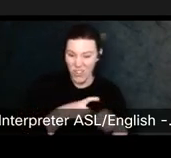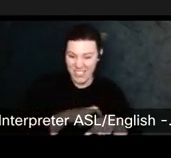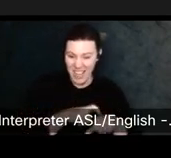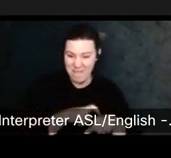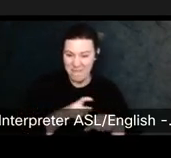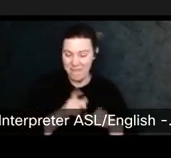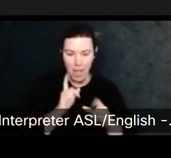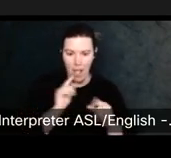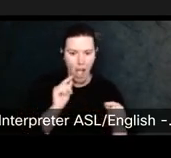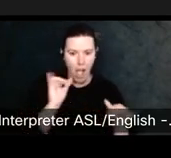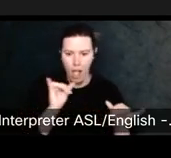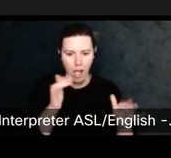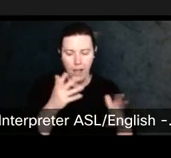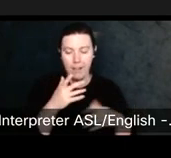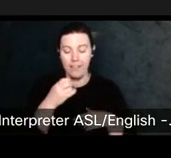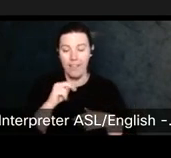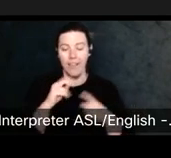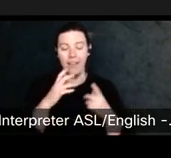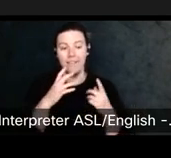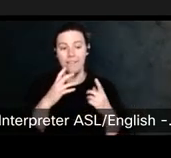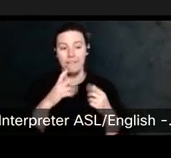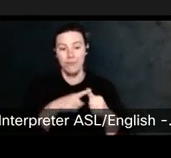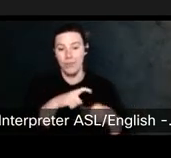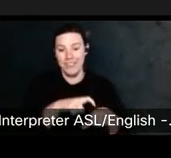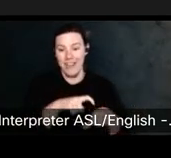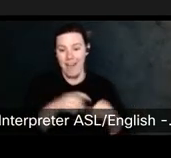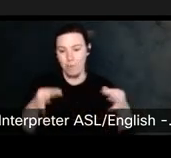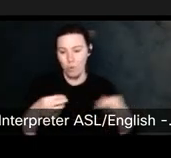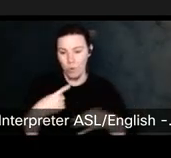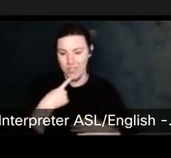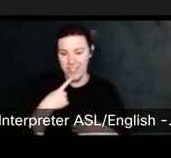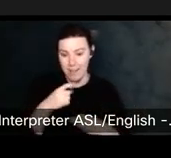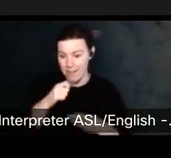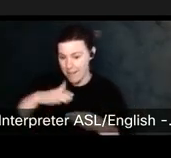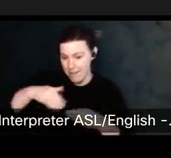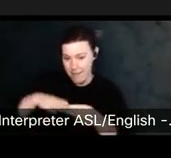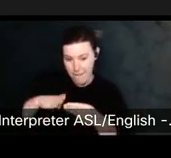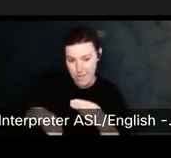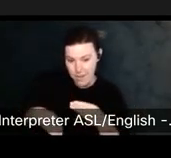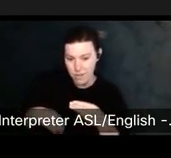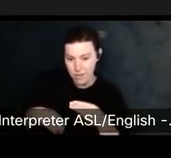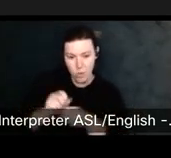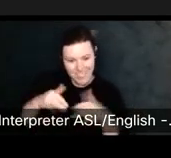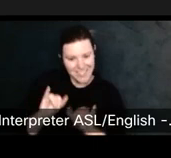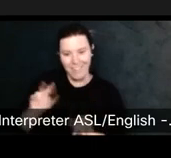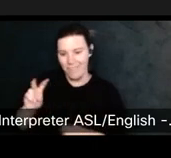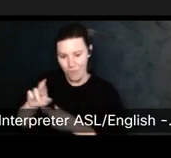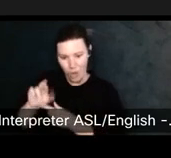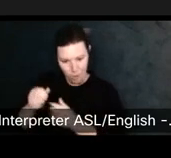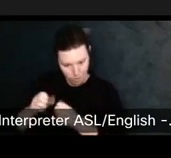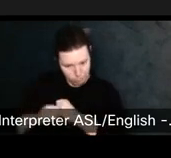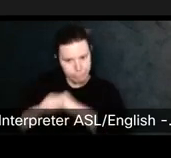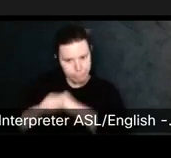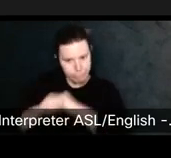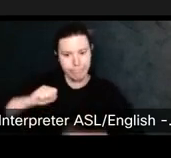Unfinished work graffiti on the side of the building could be protected at least up to 90 days with 90 days. Notice and and.